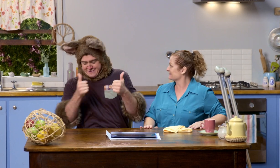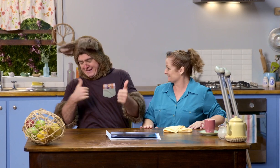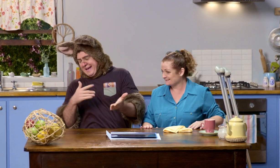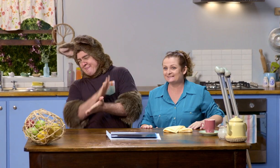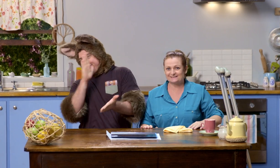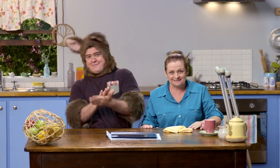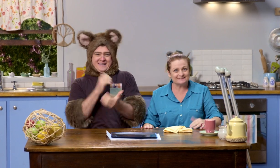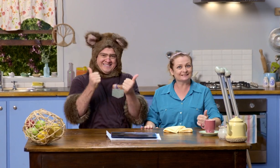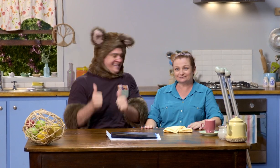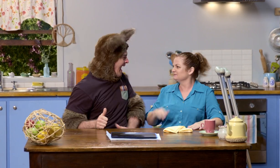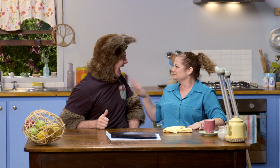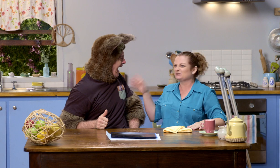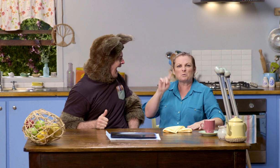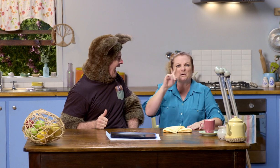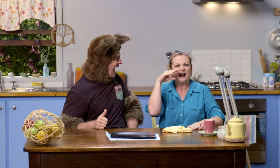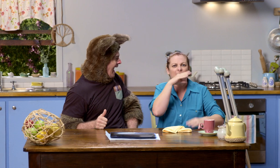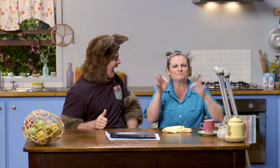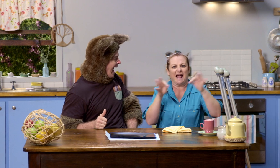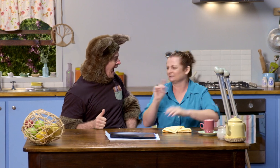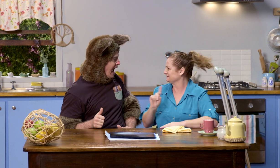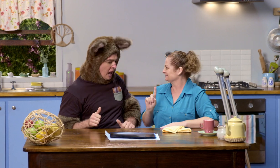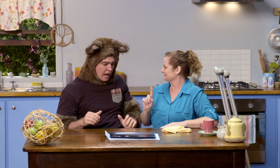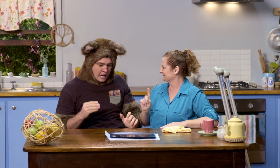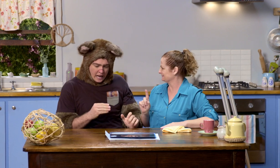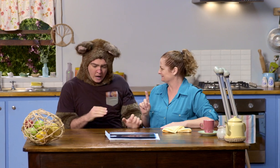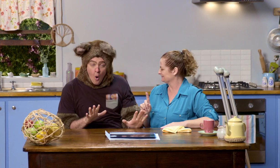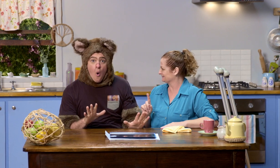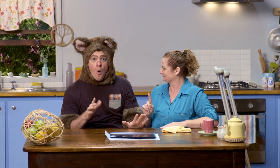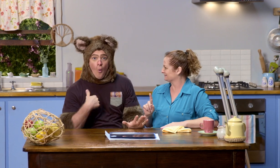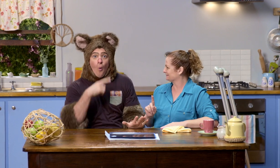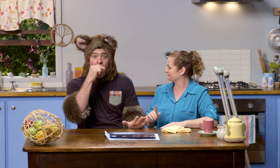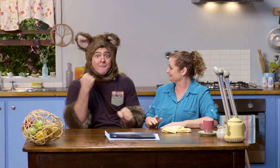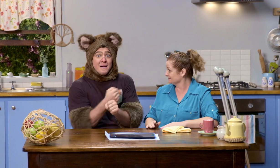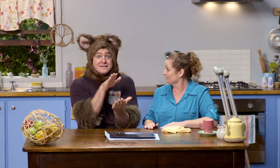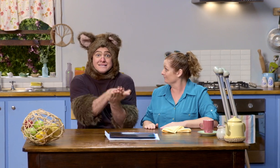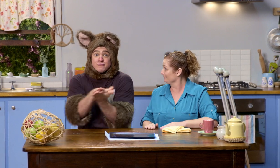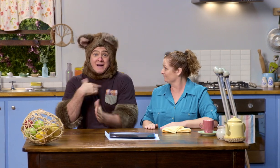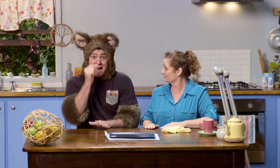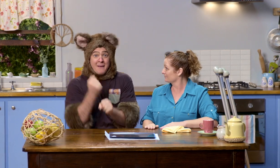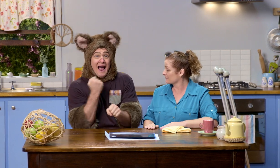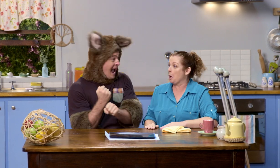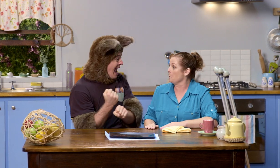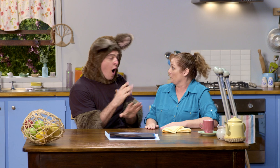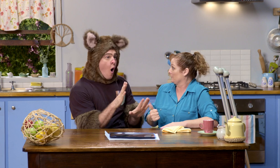Well, then I'm happy. Possum, what are we having for lunch? (GASPS) I can make some sandwiches!